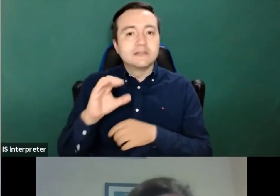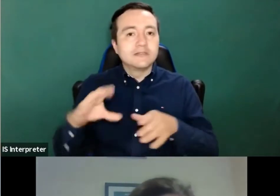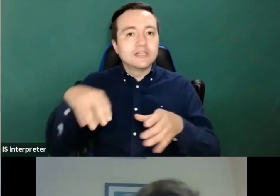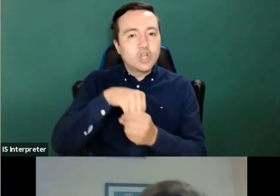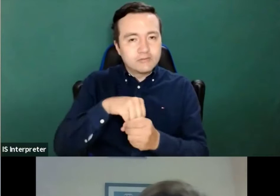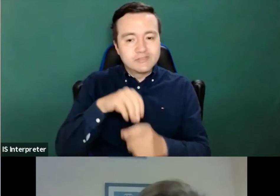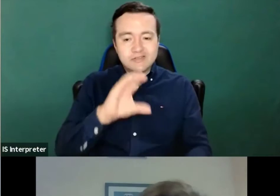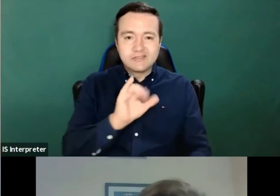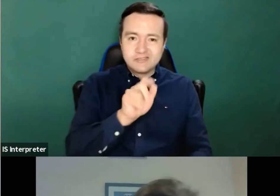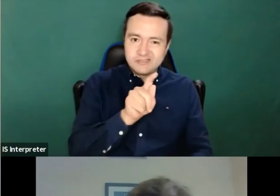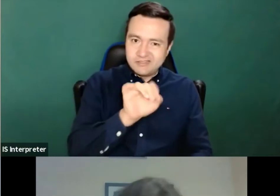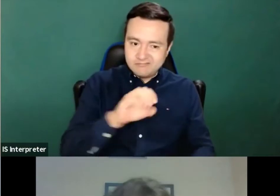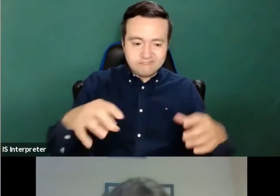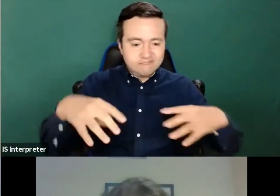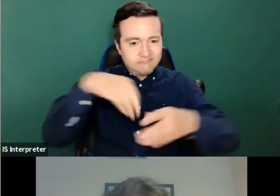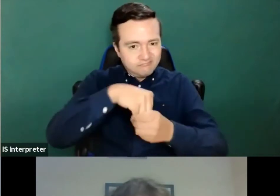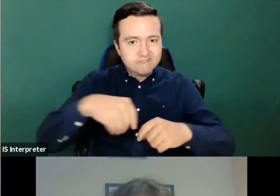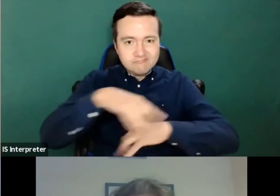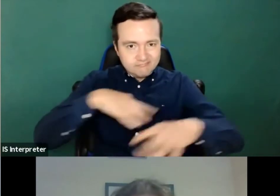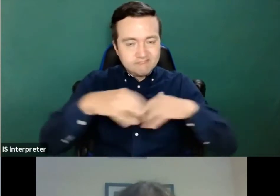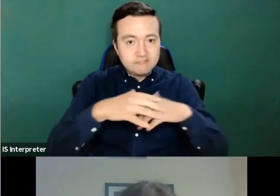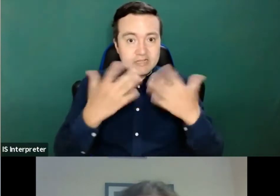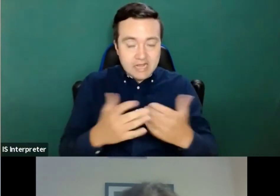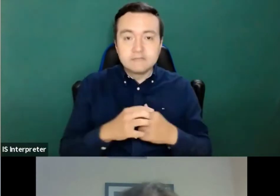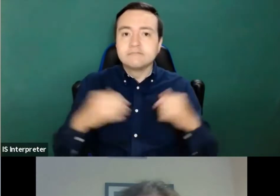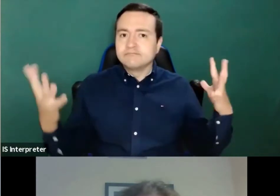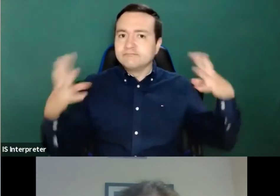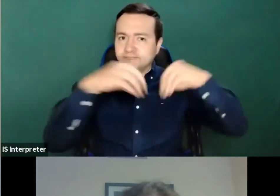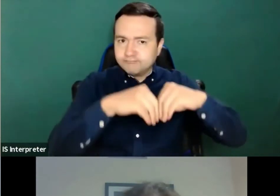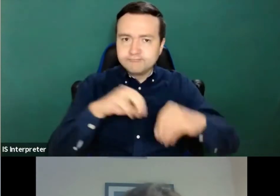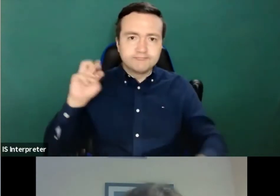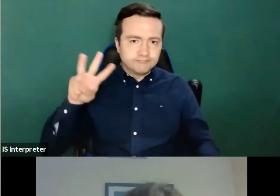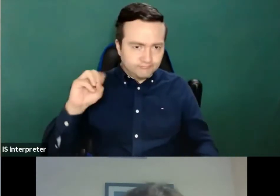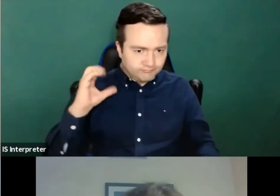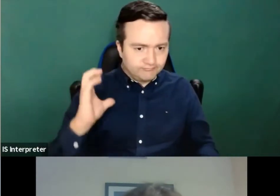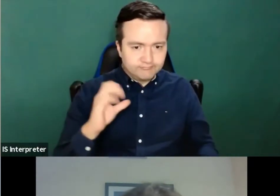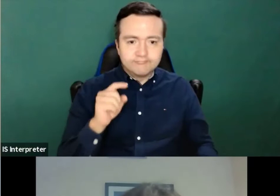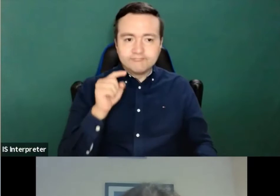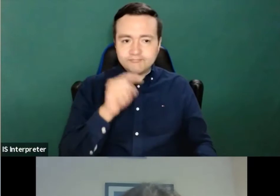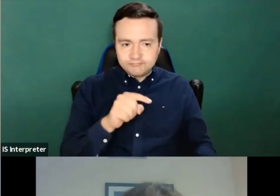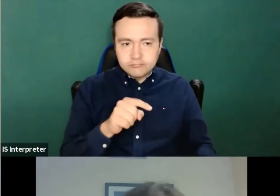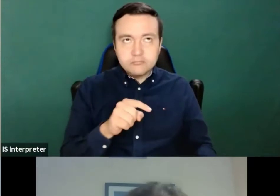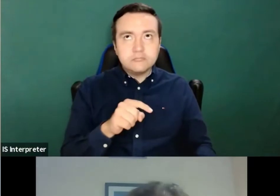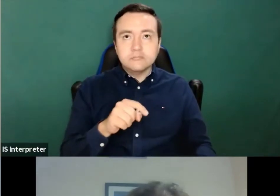been organizing the enabling Summit in Washington DC in the US in normally in June every year.